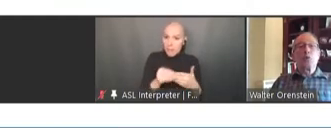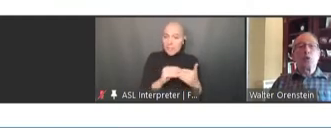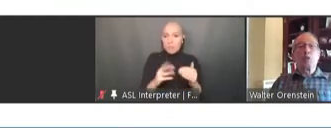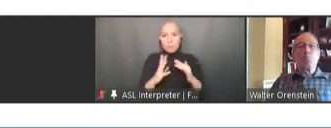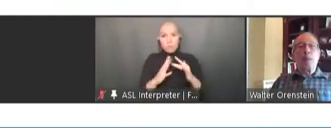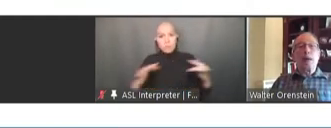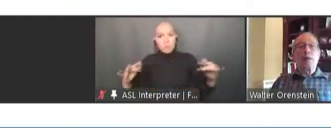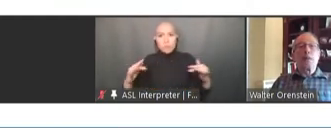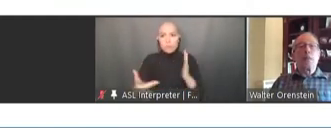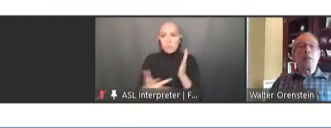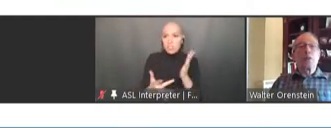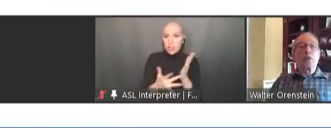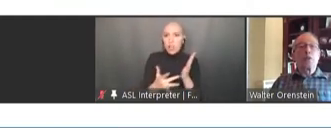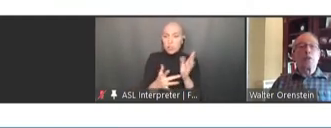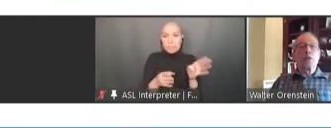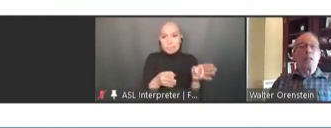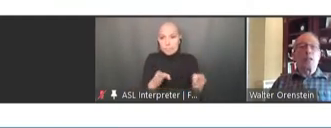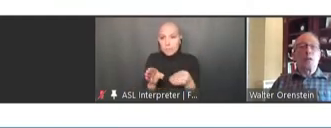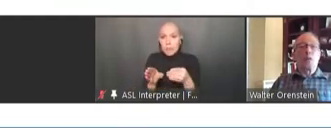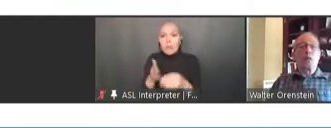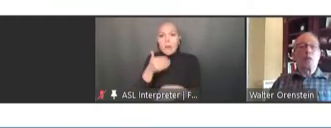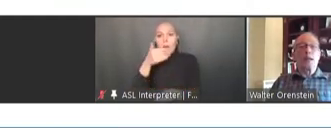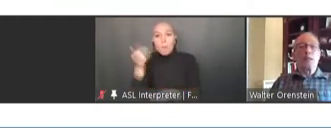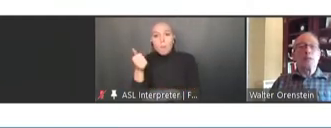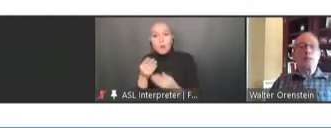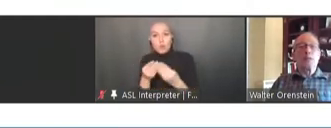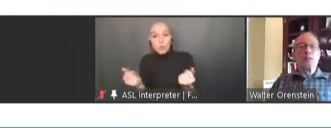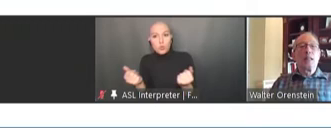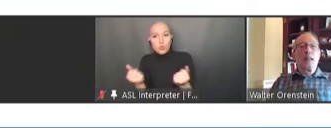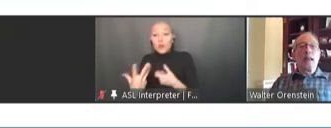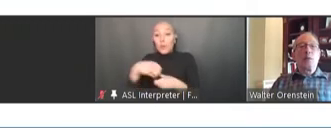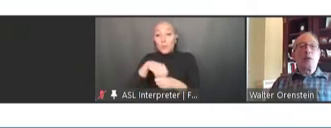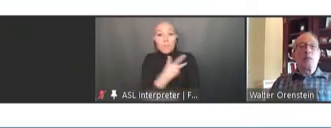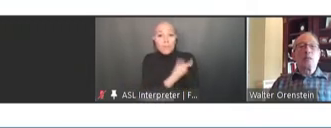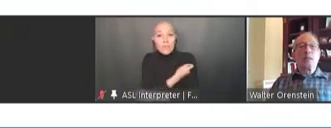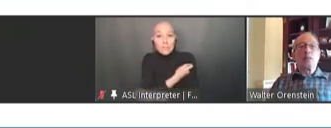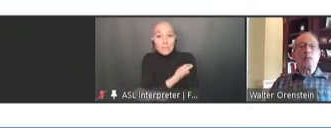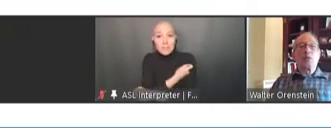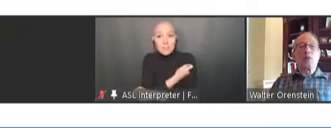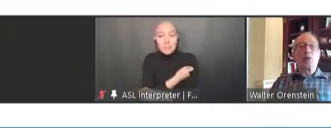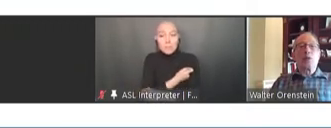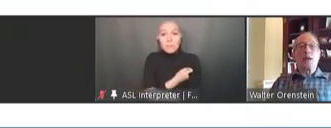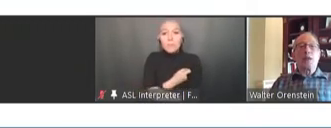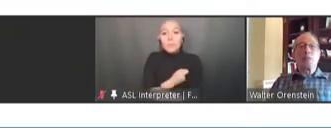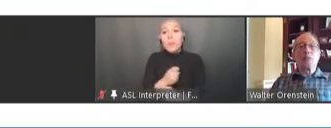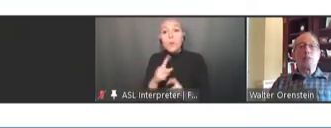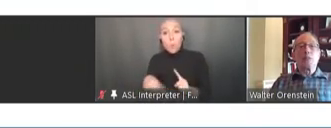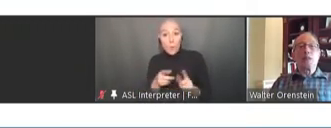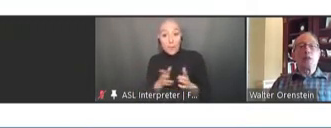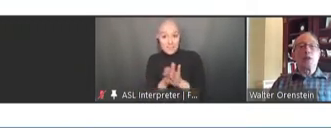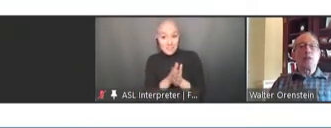toward better solutions including vaccines and where incentives are found to be cost